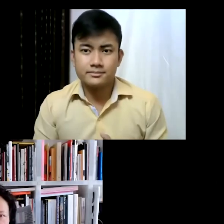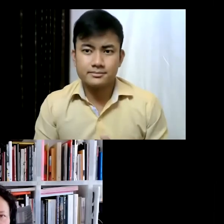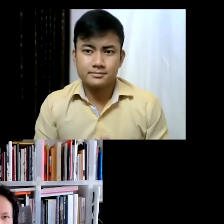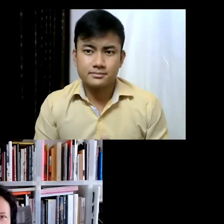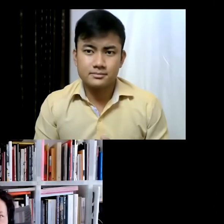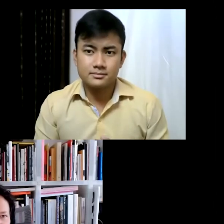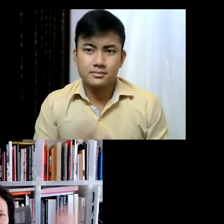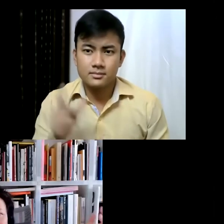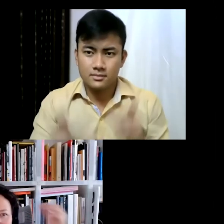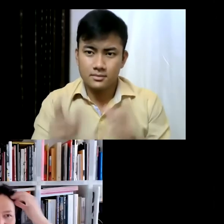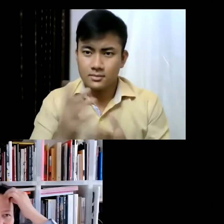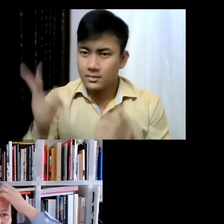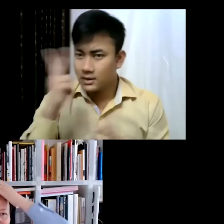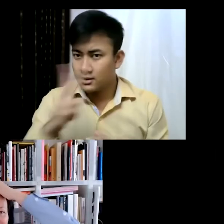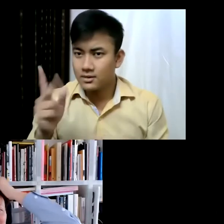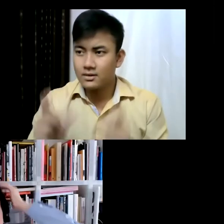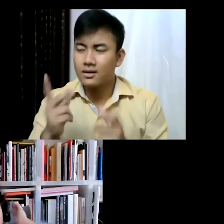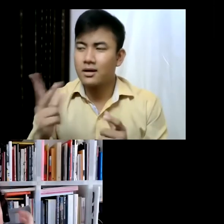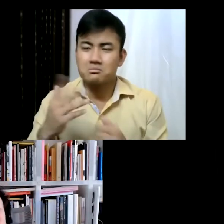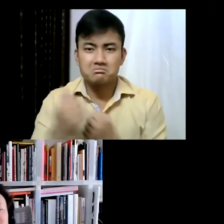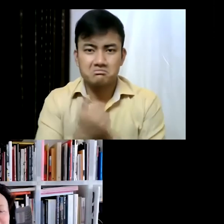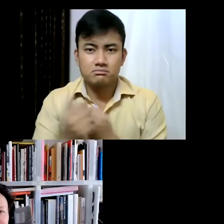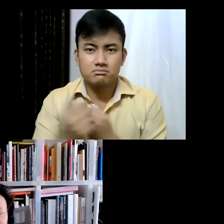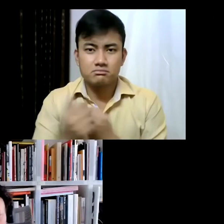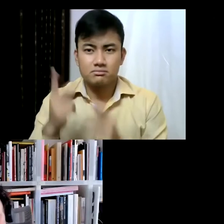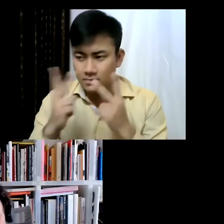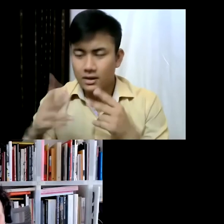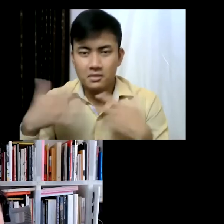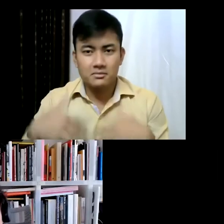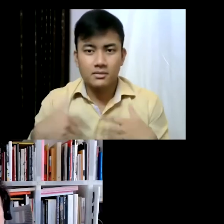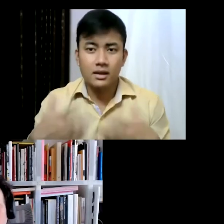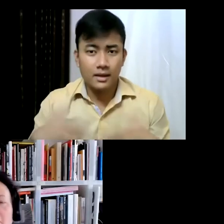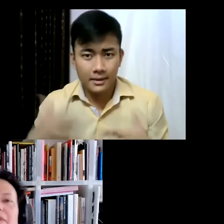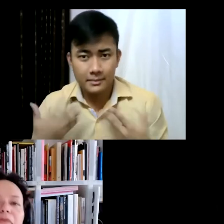Biennale exists and lots of people come and go to see also other places, but I want to be a bit